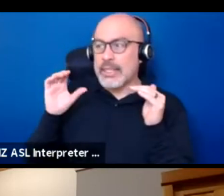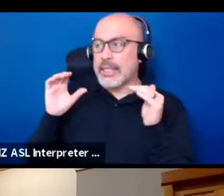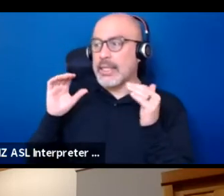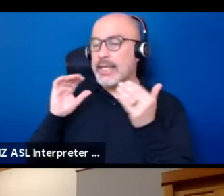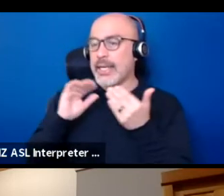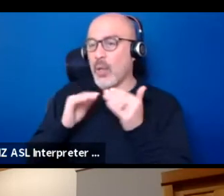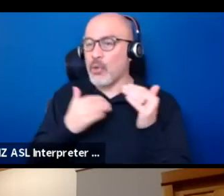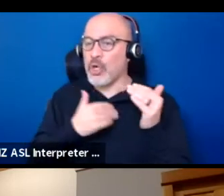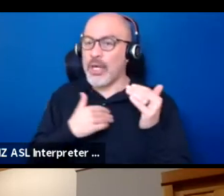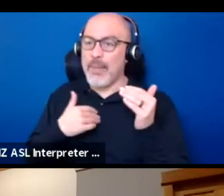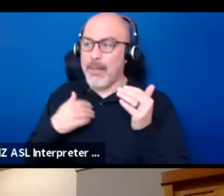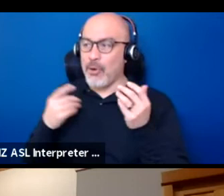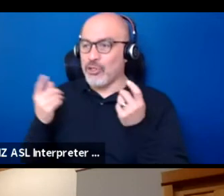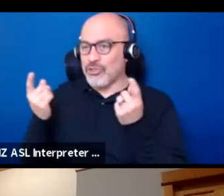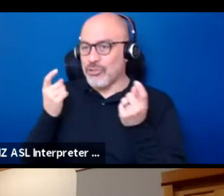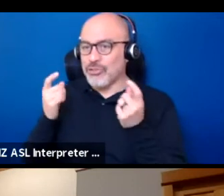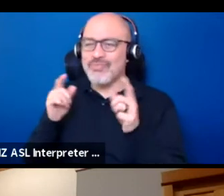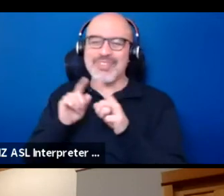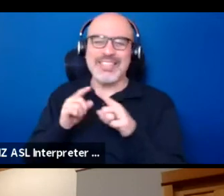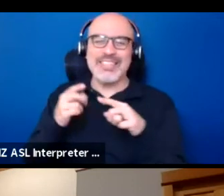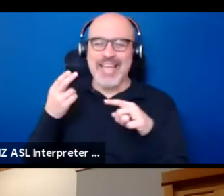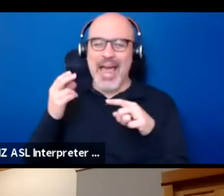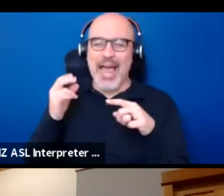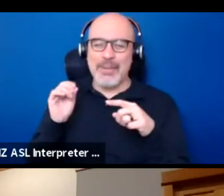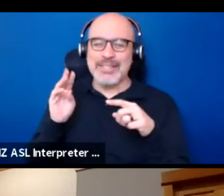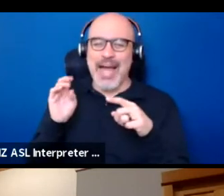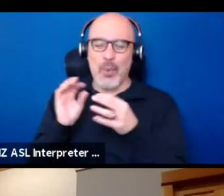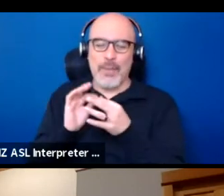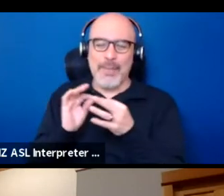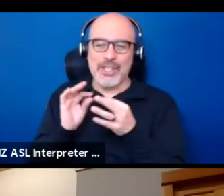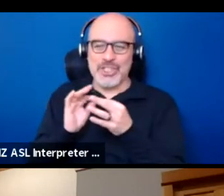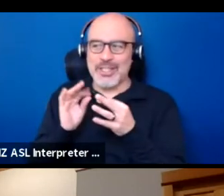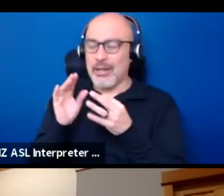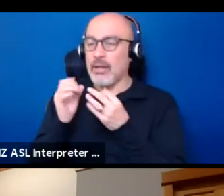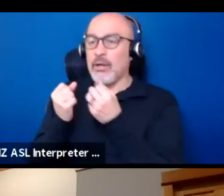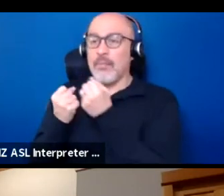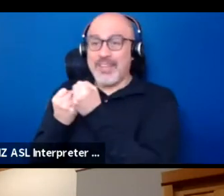as Howie was talking about, then having that allyship among us,